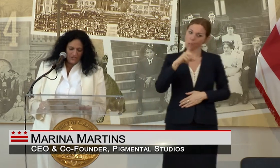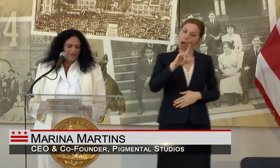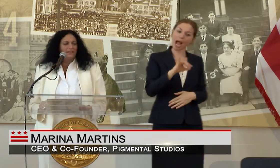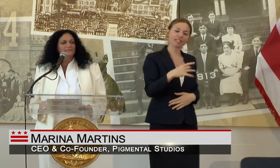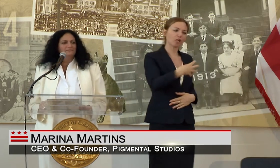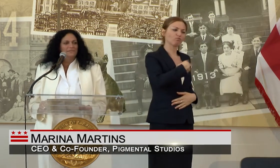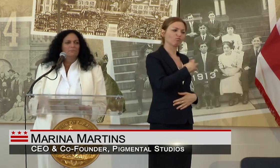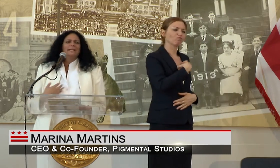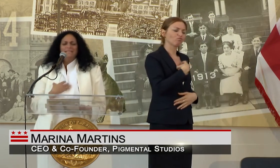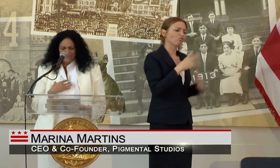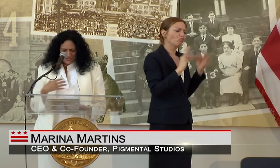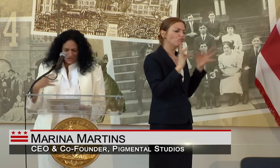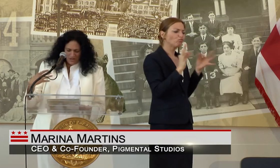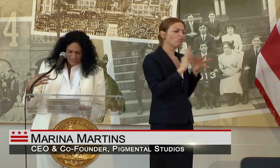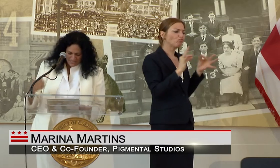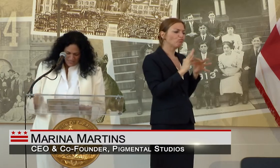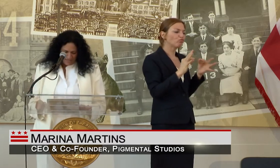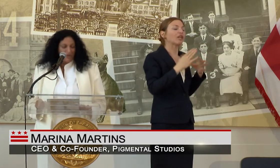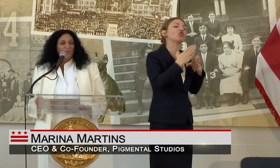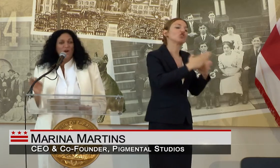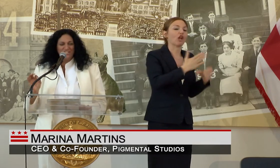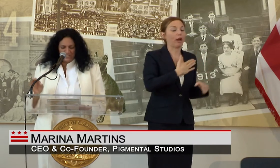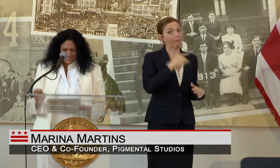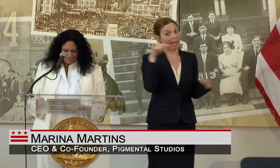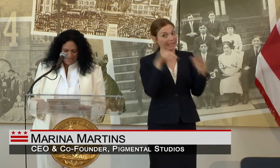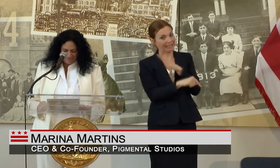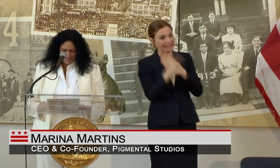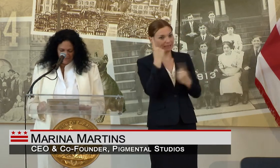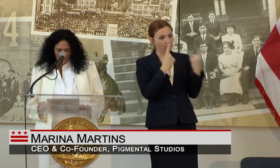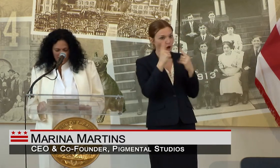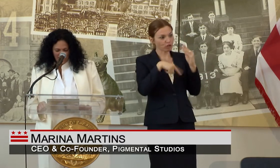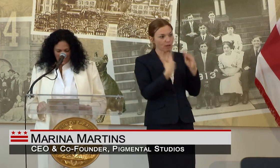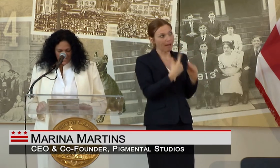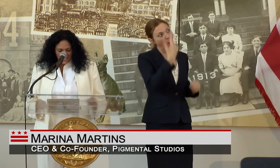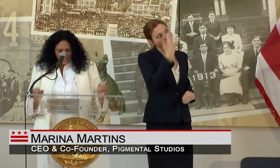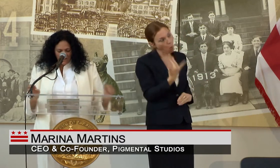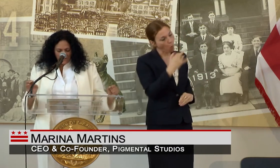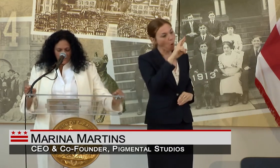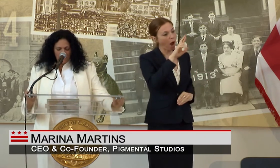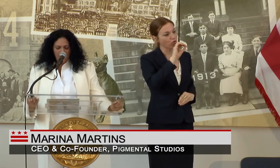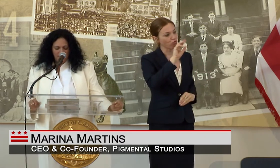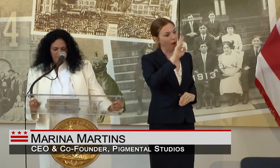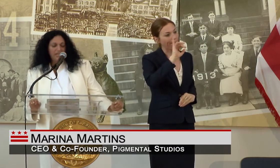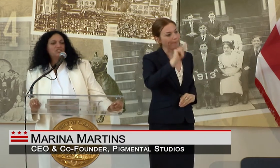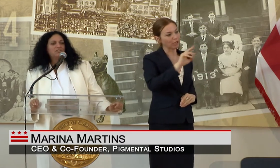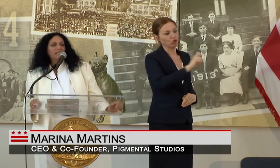SHARING MY DEEPEST THOUGHTS ABOUT WHY SHE SHOULD LET ME HAVE THIS BUILDING, SHE ARTFULLY PAINTED A PICTURE OF THE